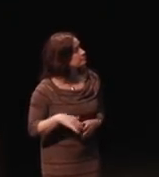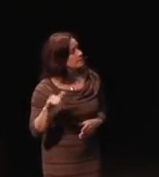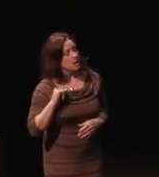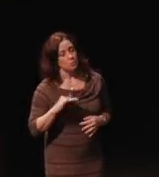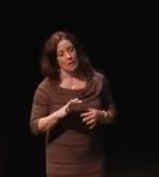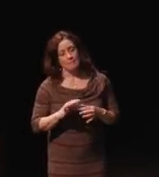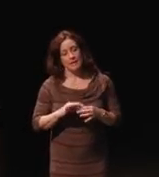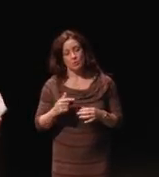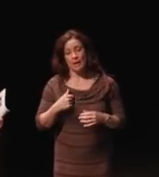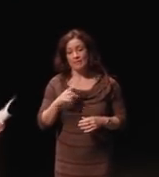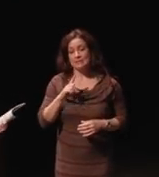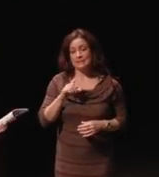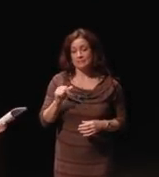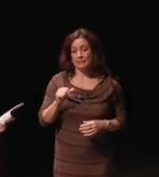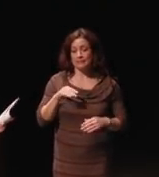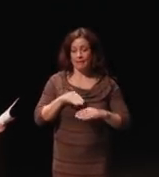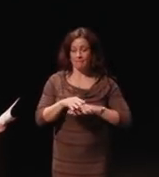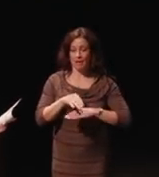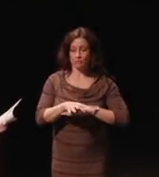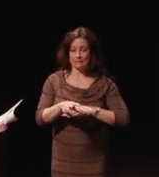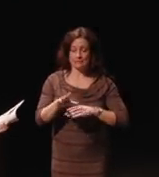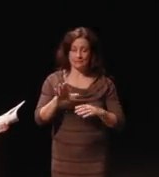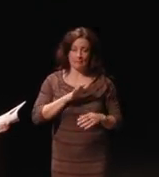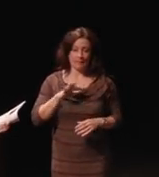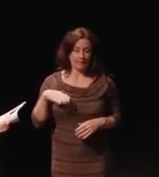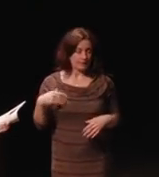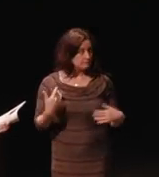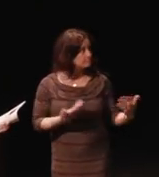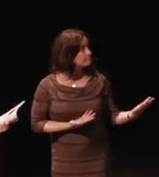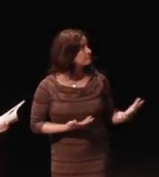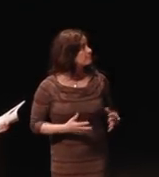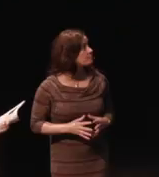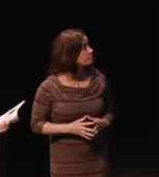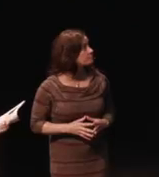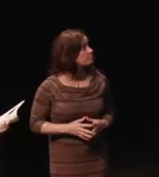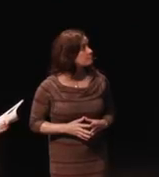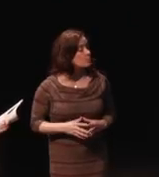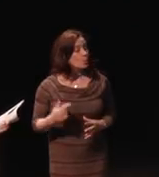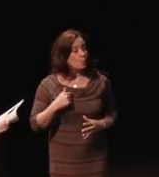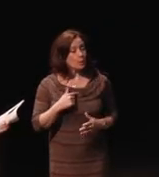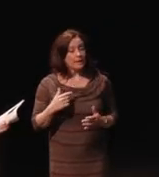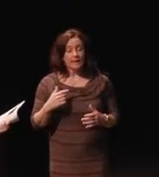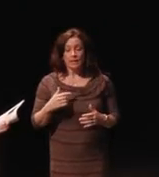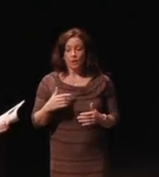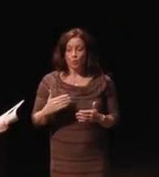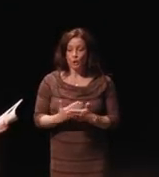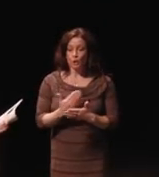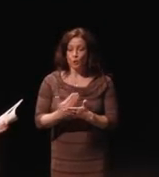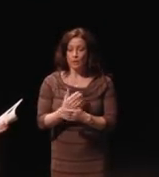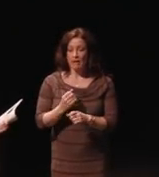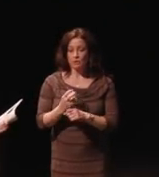have a disability advisory committee. We renew every two years. Renewal will come up next January.